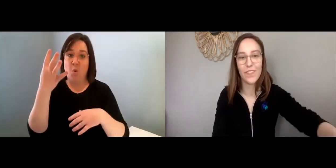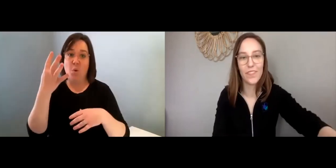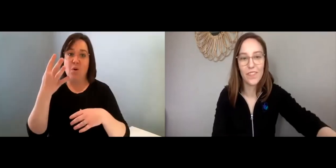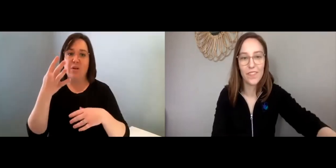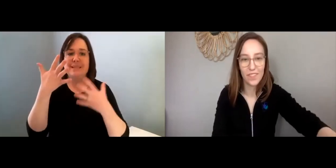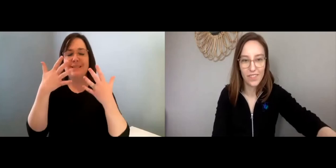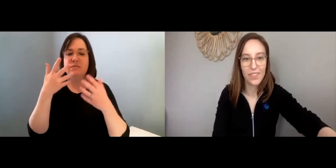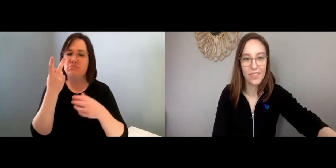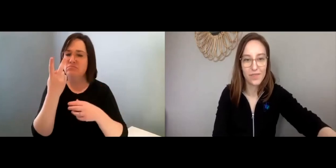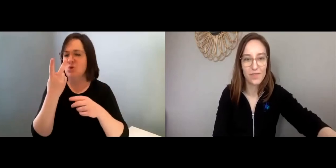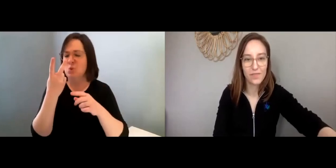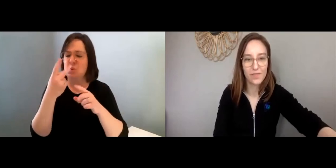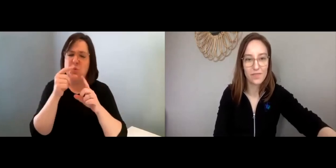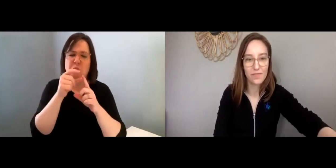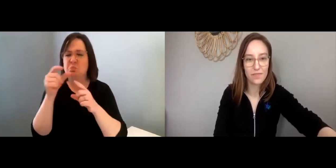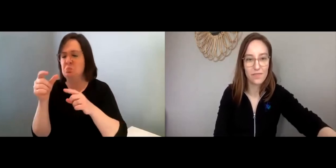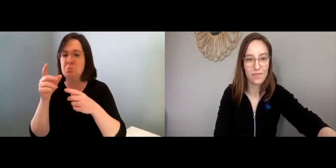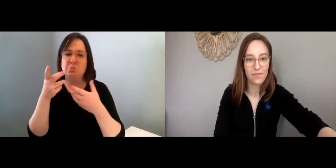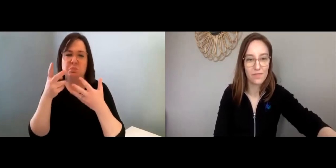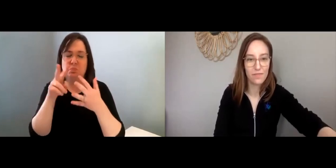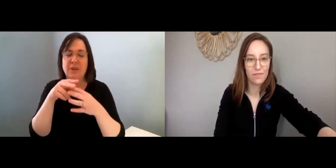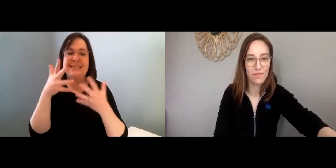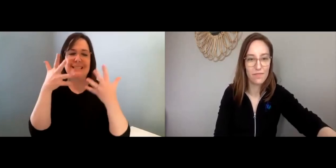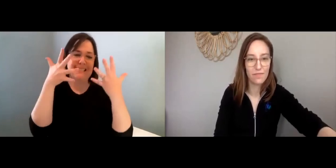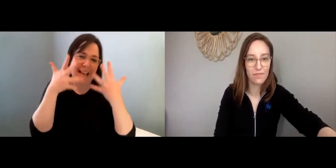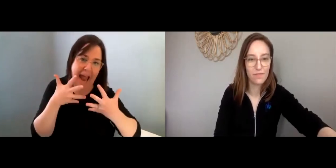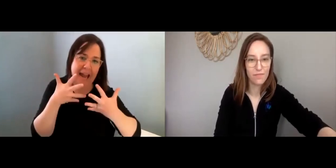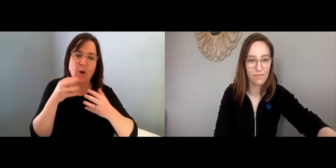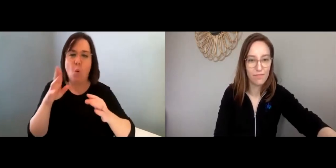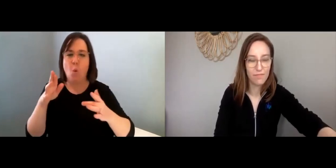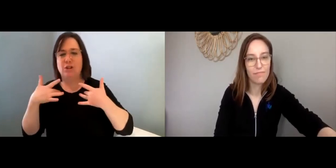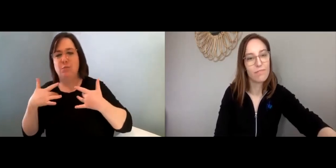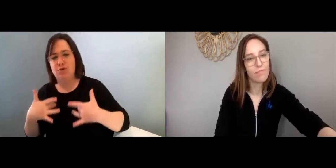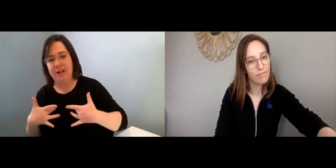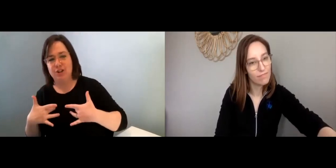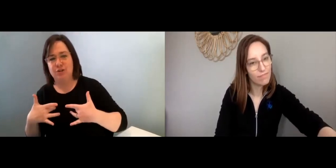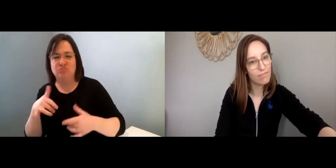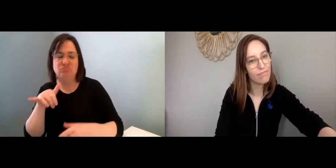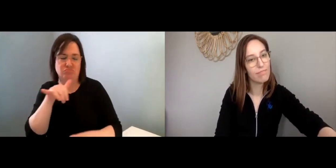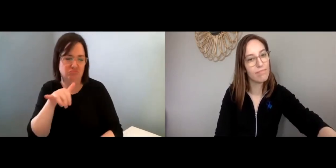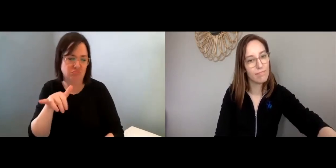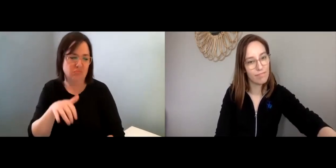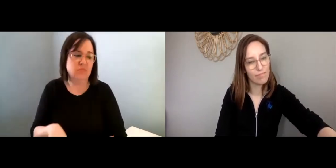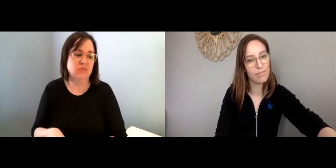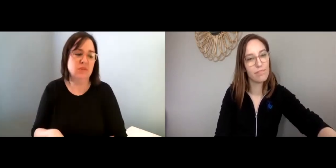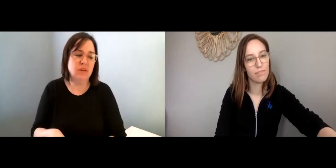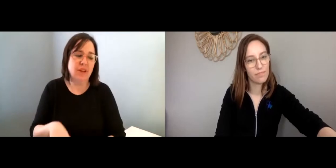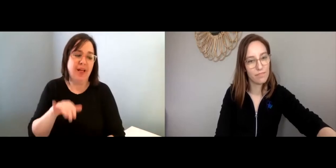Lisa: The fourth stage is usually considered either: Sadness or Depression.